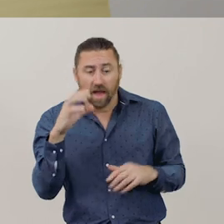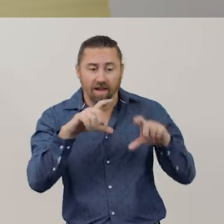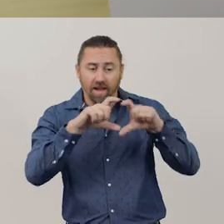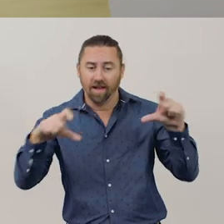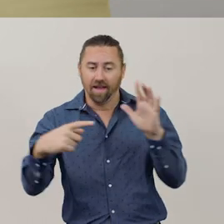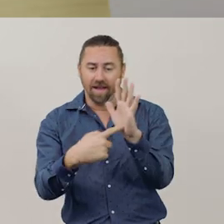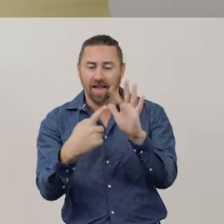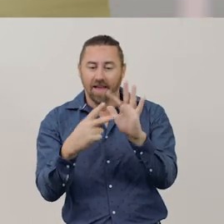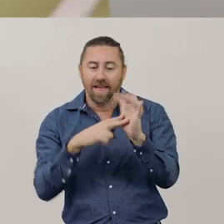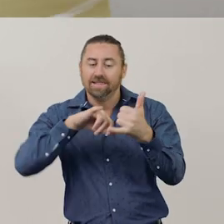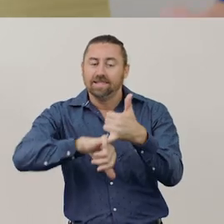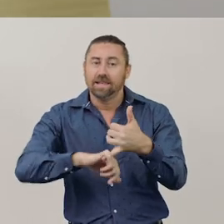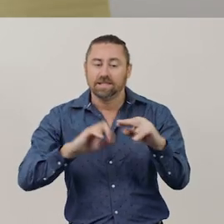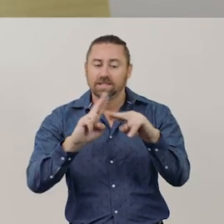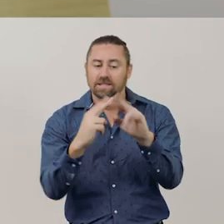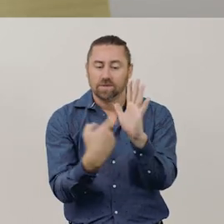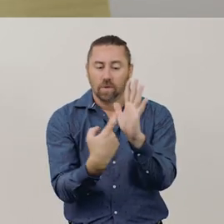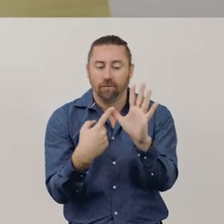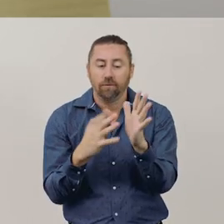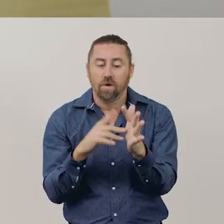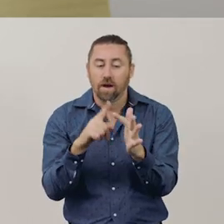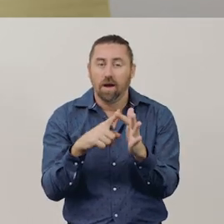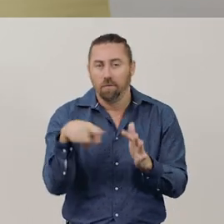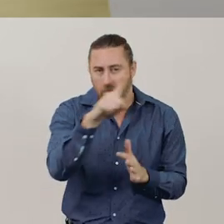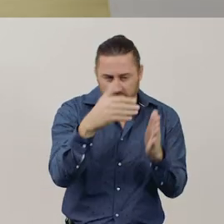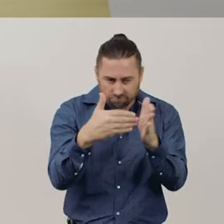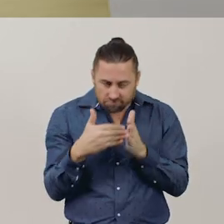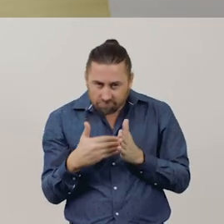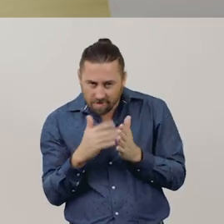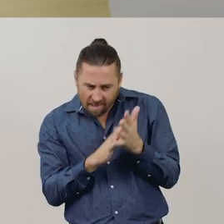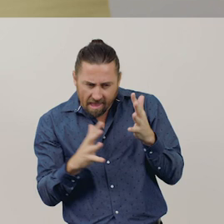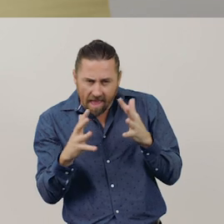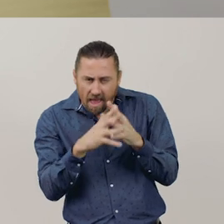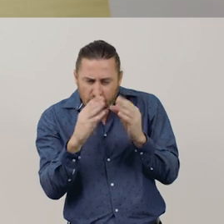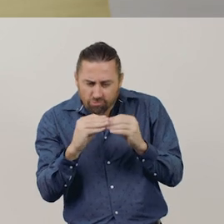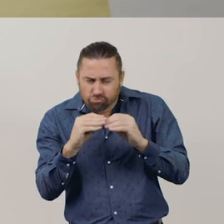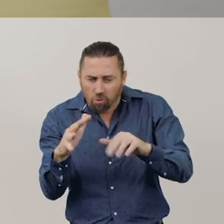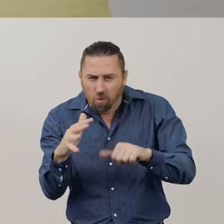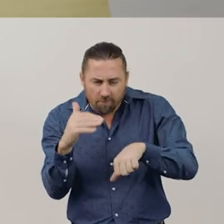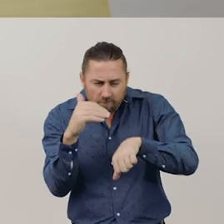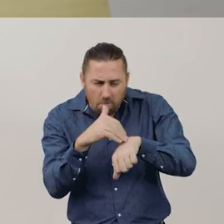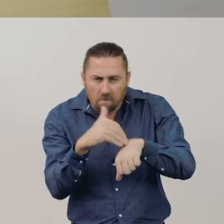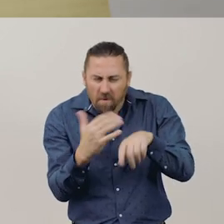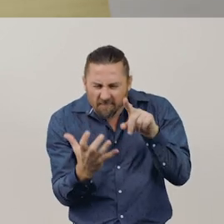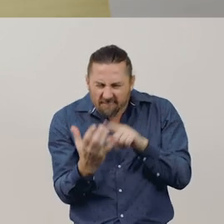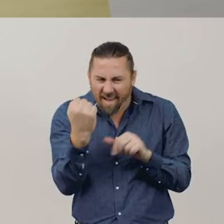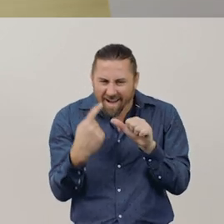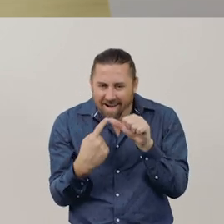to help us solve our subtraction problems. Have you used some of these strategies before?